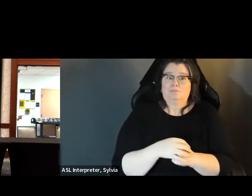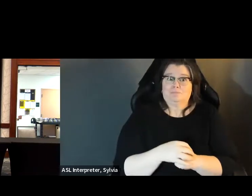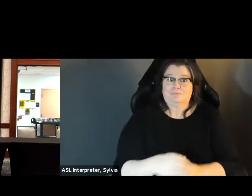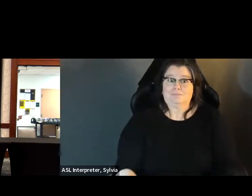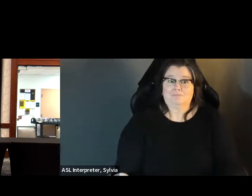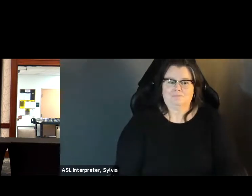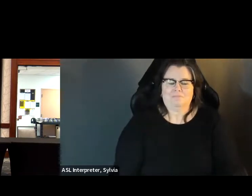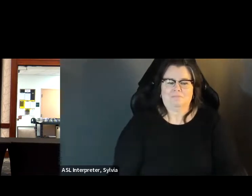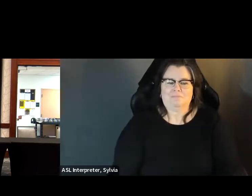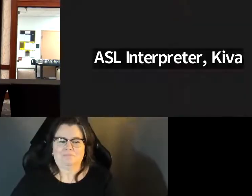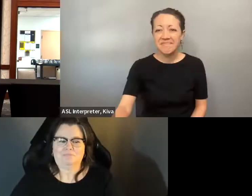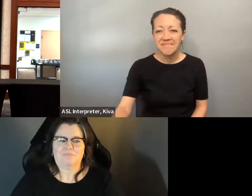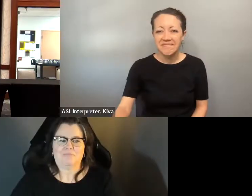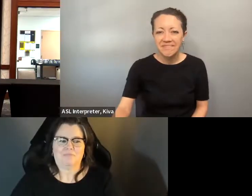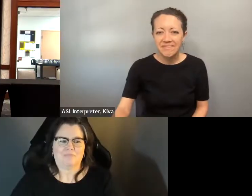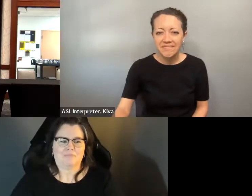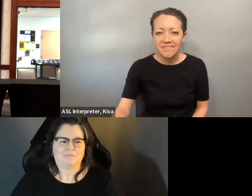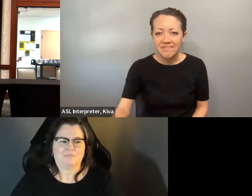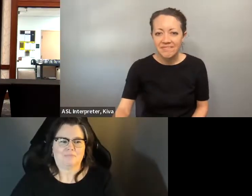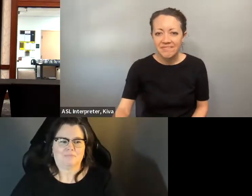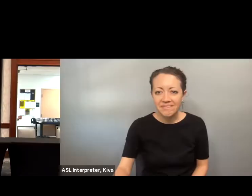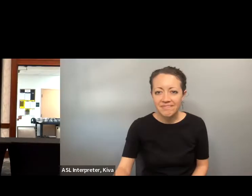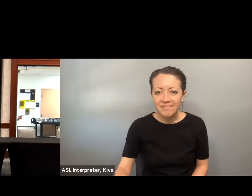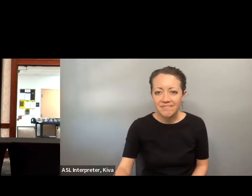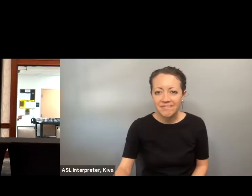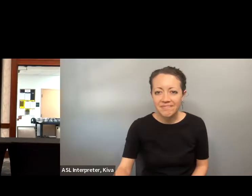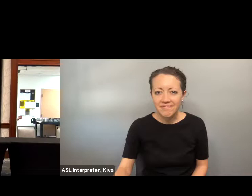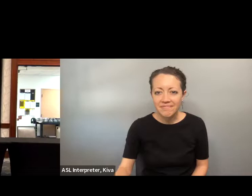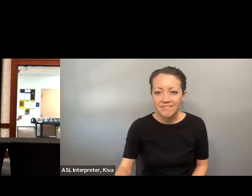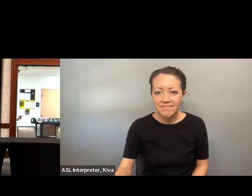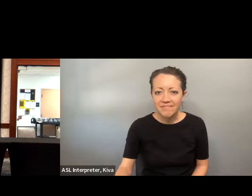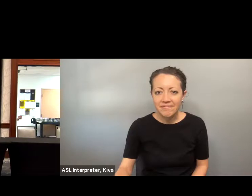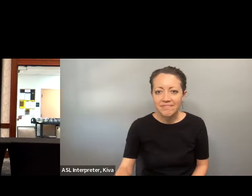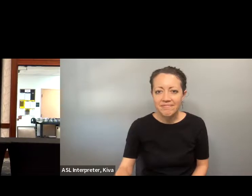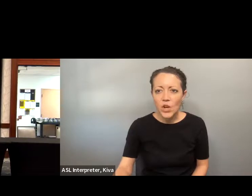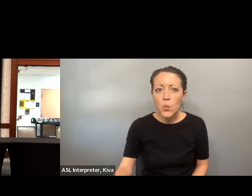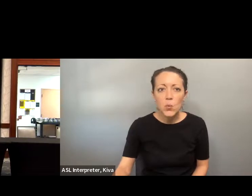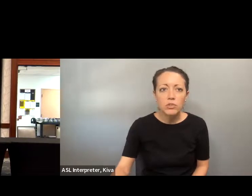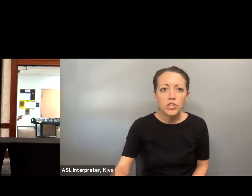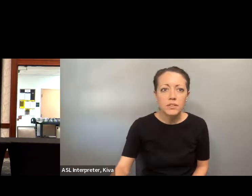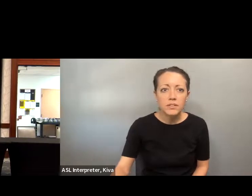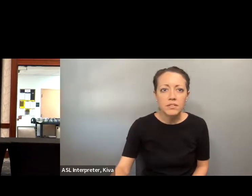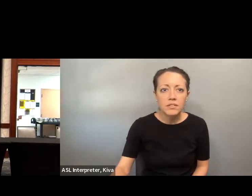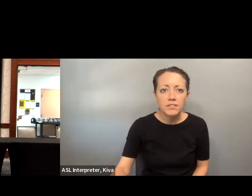still picture the day very vividly. The mid-morning sky was overcast, I made a voting plan and I traveled with my I made a voting plan, and I traveled with my dad to our prefinct polling place, a church just around the corner from my house.